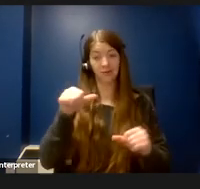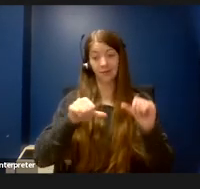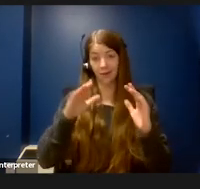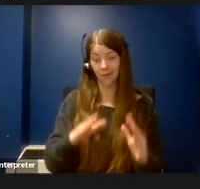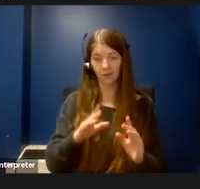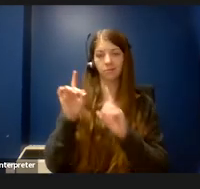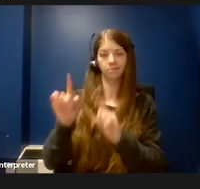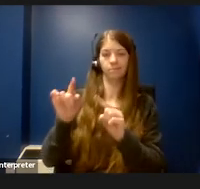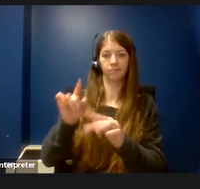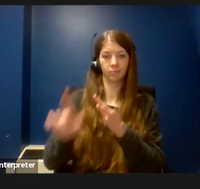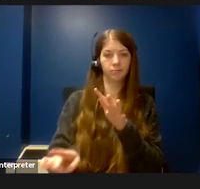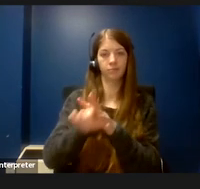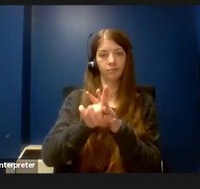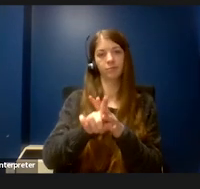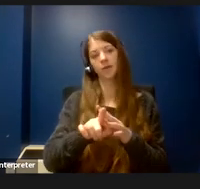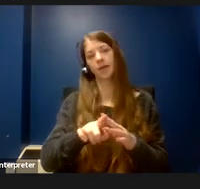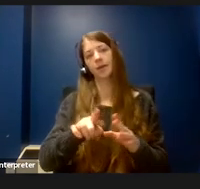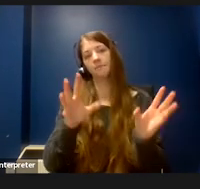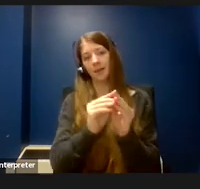It's important as a field to pay attention to these things,